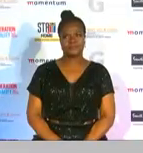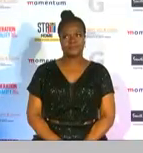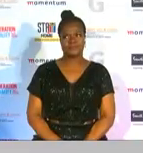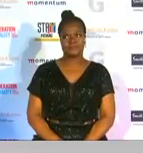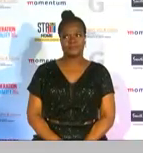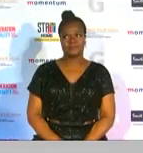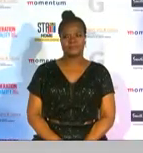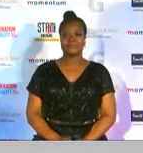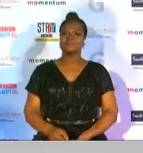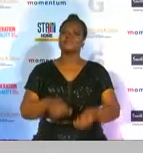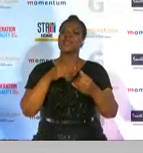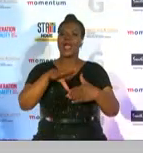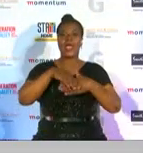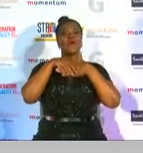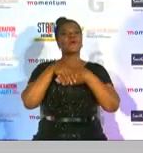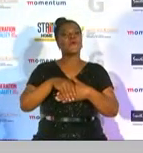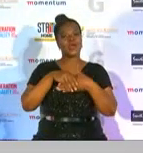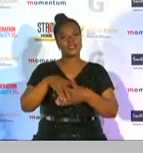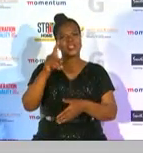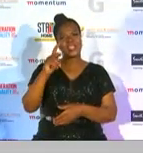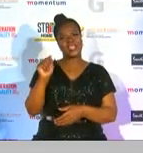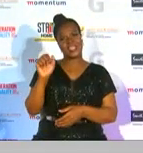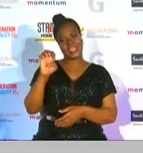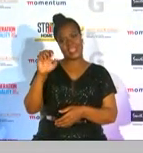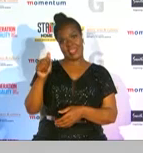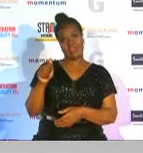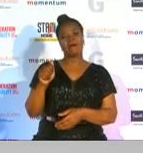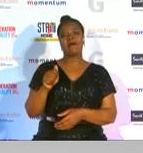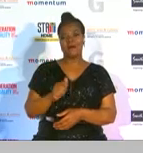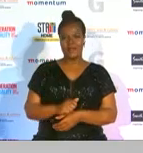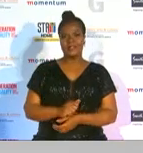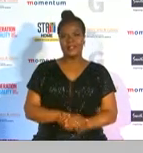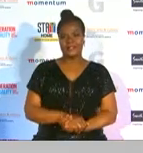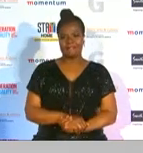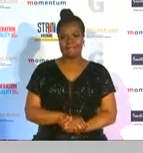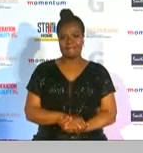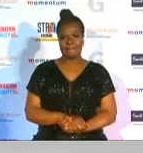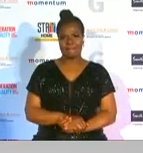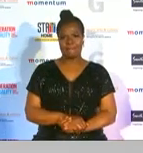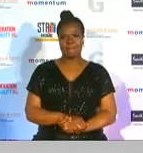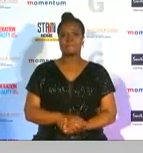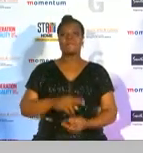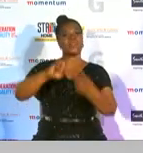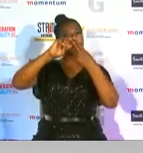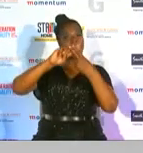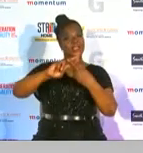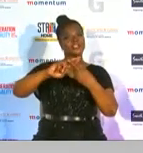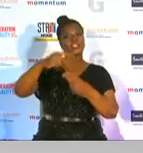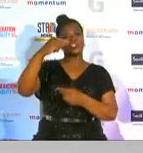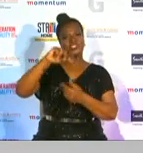and congratulations to garrett we keep the tweets coming we can see them coming in numbers it's hashtag gspot15 and hashtag she